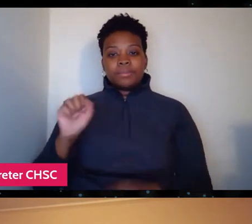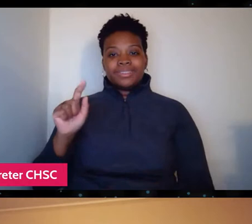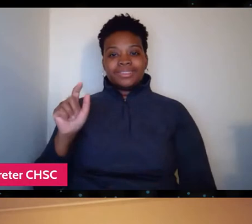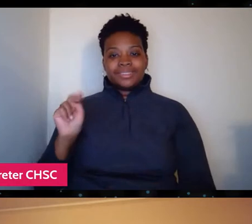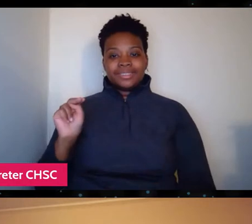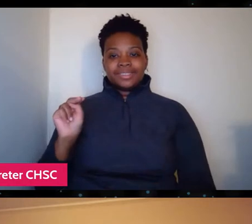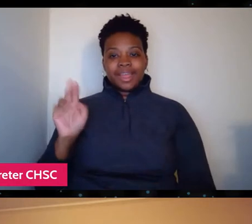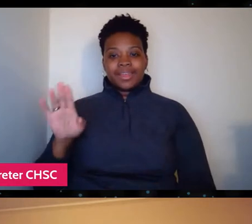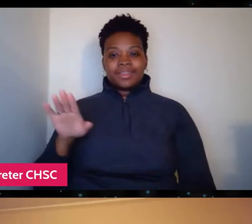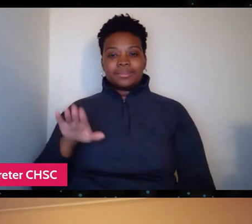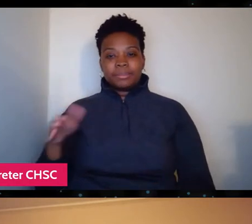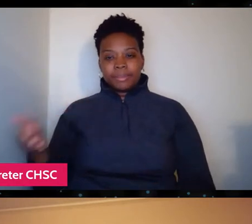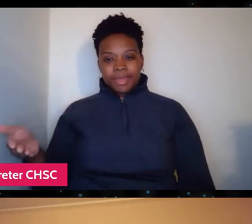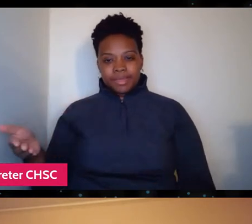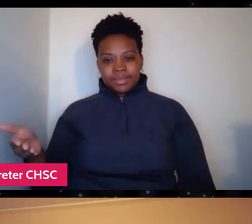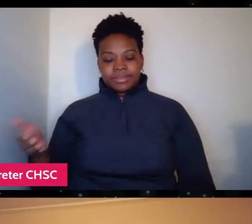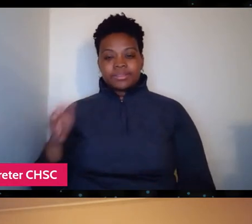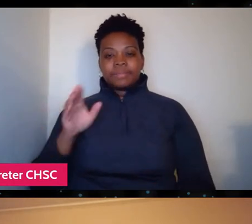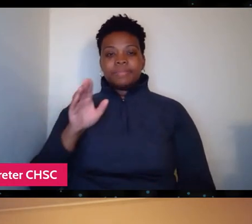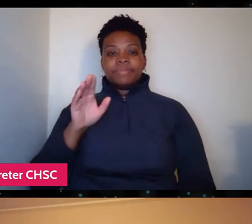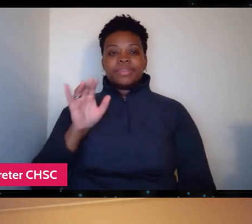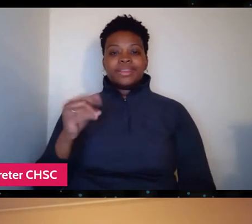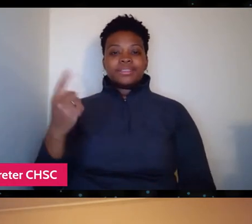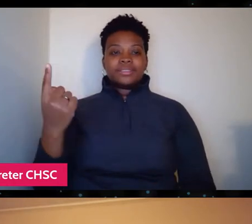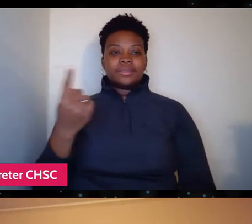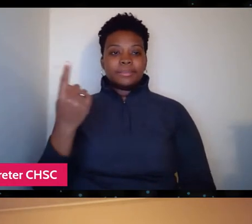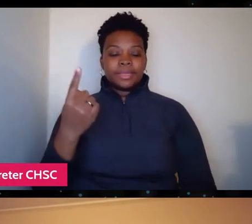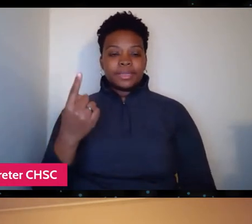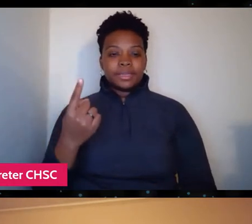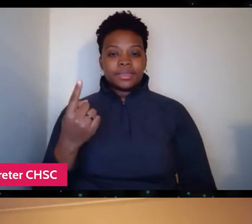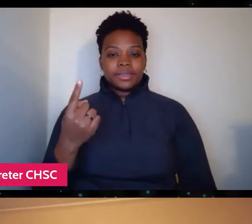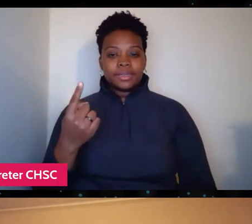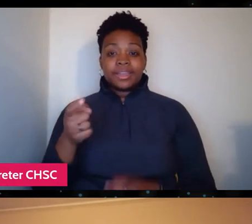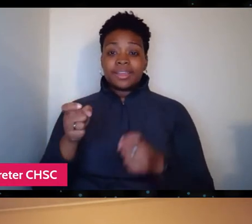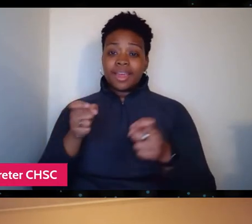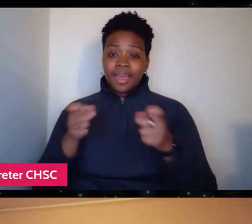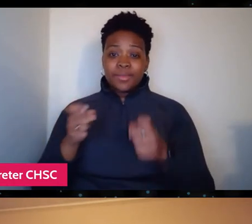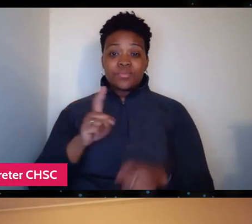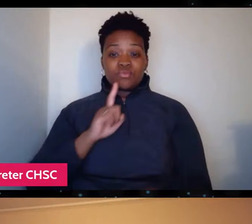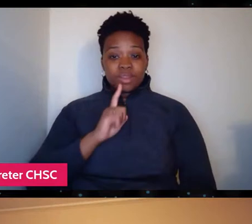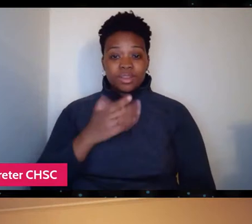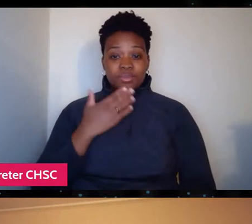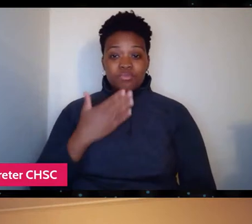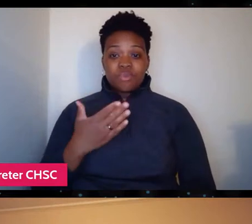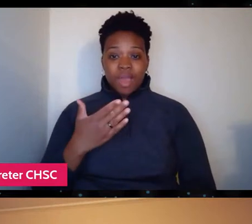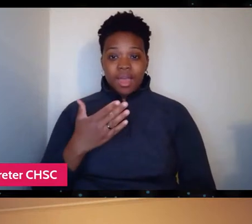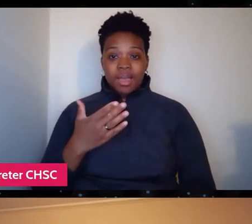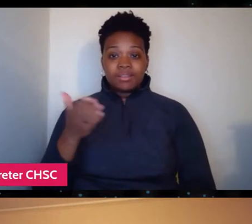that's something that was handled really well at Remote Area Medical, I think,